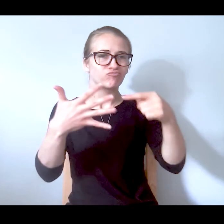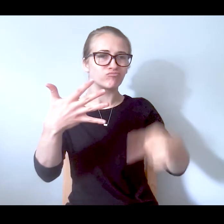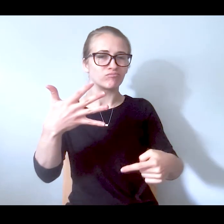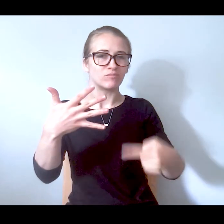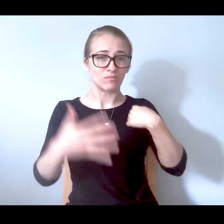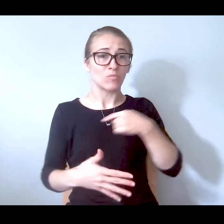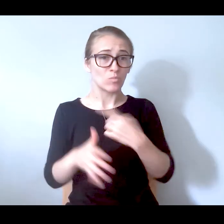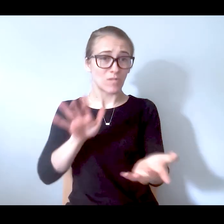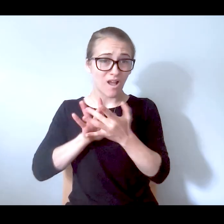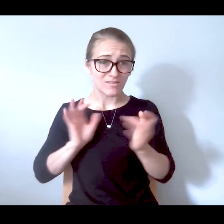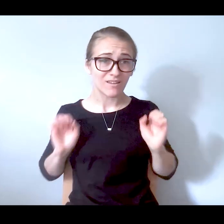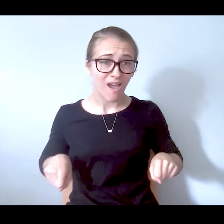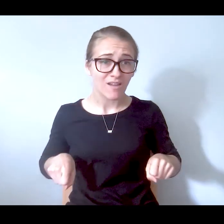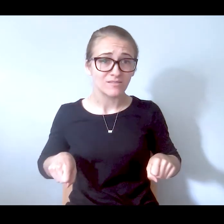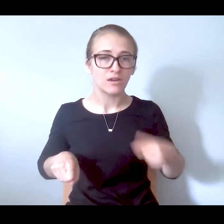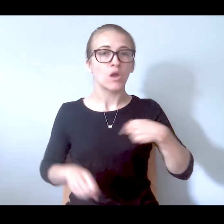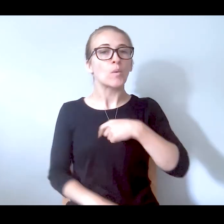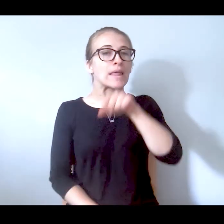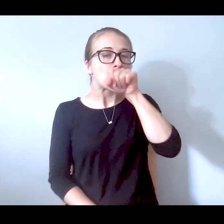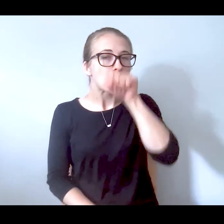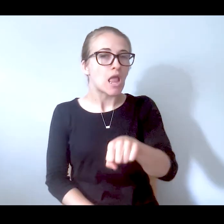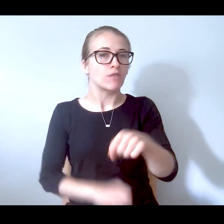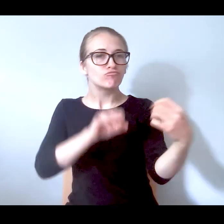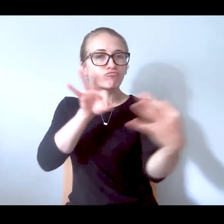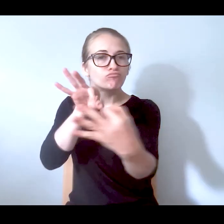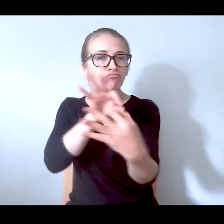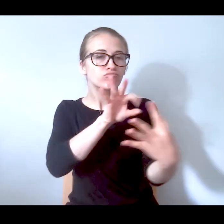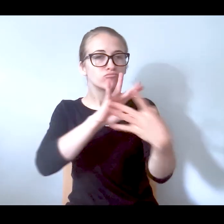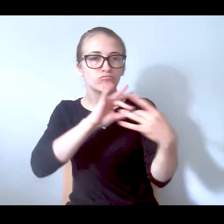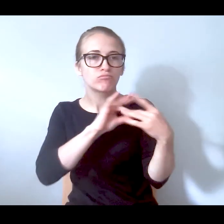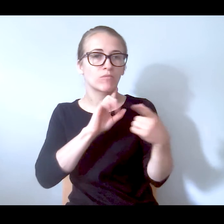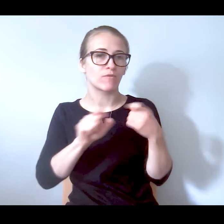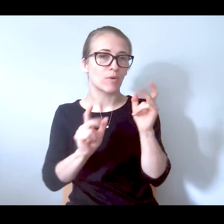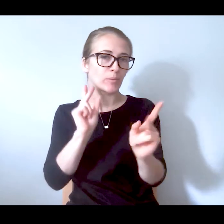reachable and we love the input of the folks that